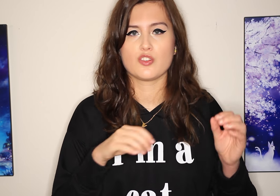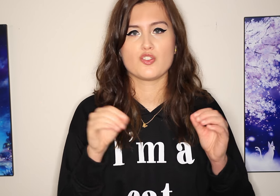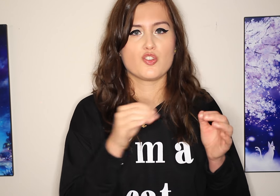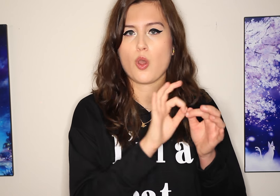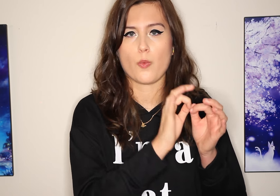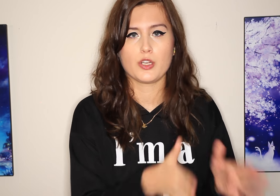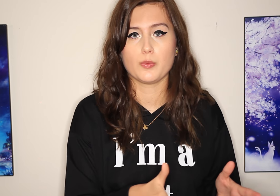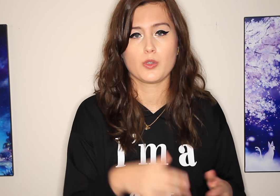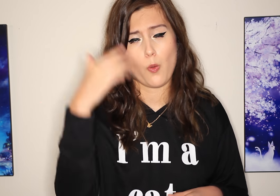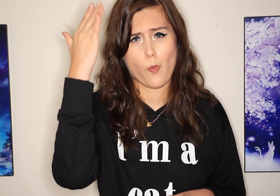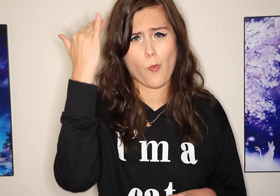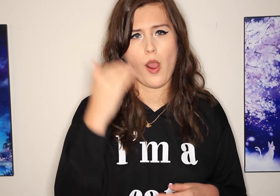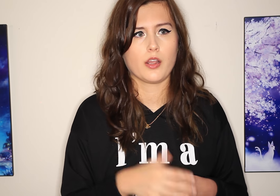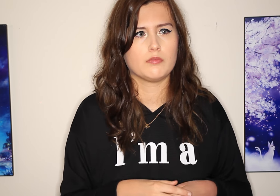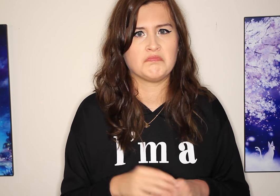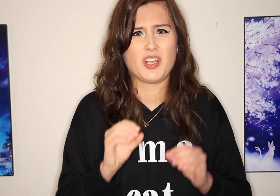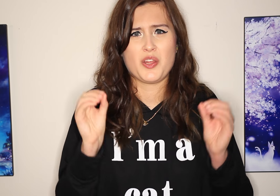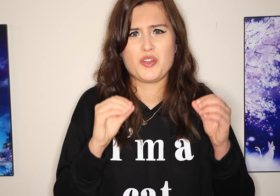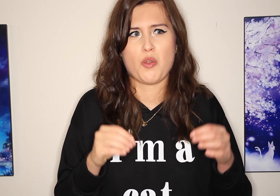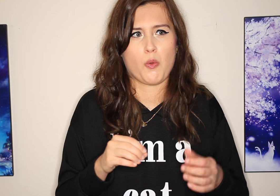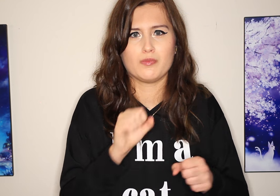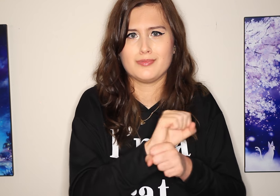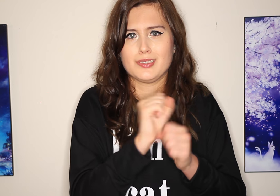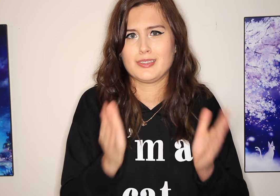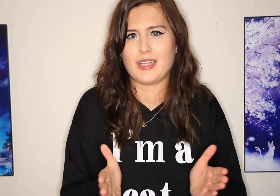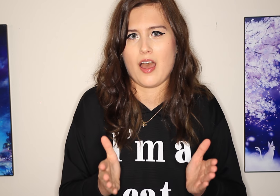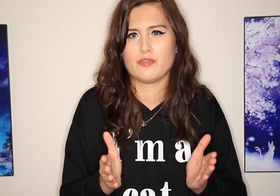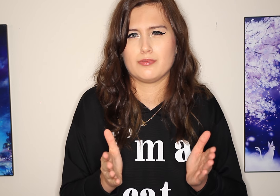They said interpreters won’t be coming because they didn’t have the staff.